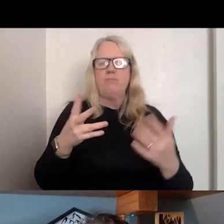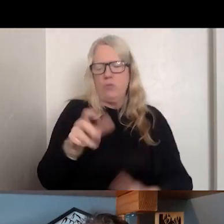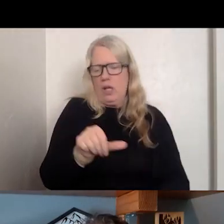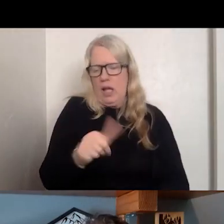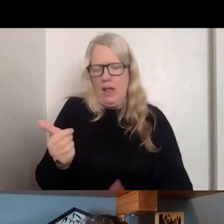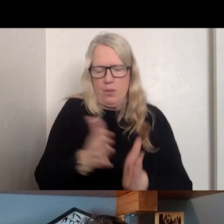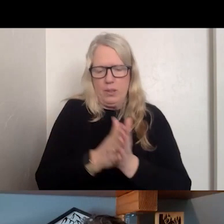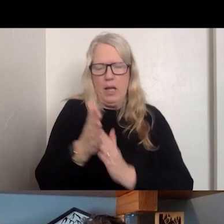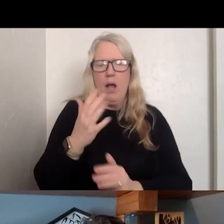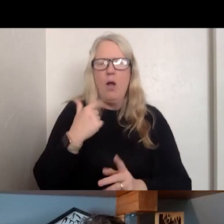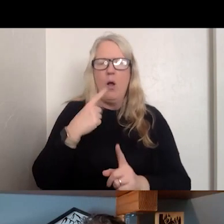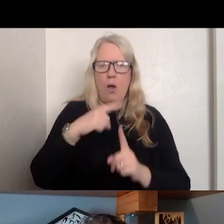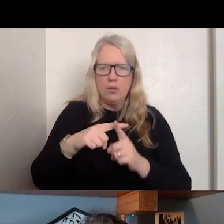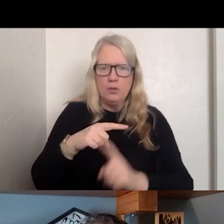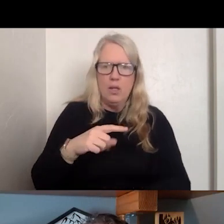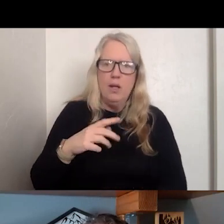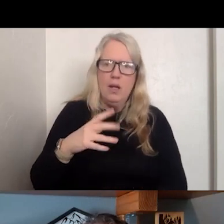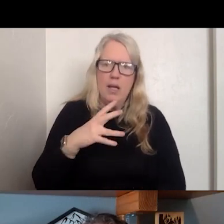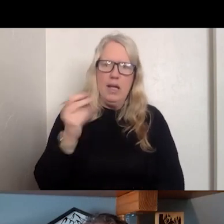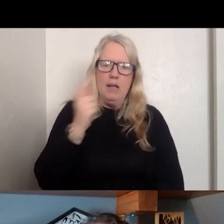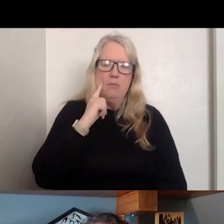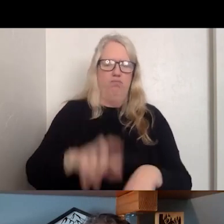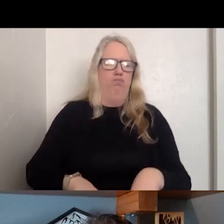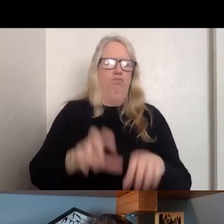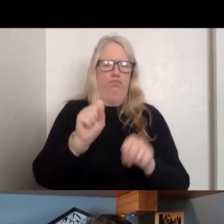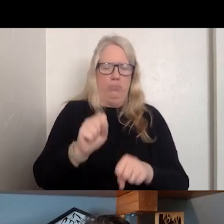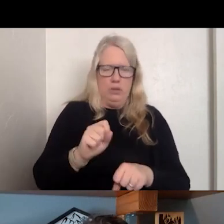WE WILL HAVE MORE TIME TO TALK ABOUT THIS, BUT I AM HAPPY TO TALK